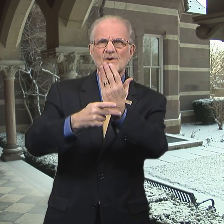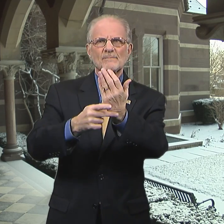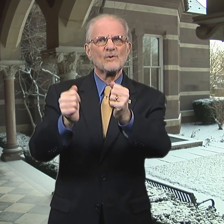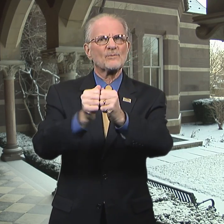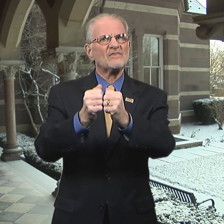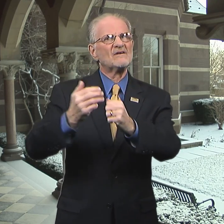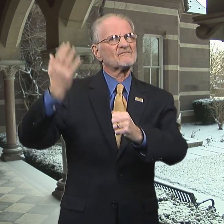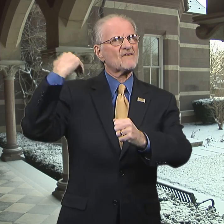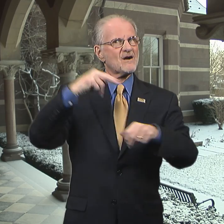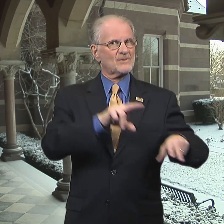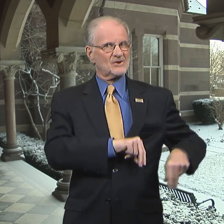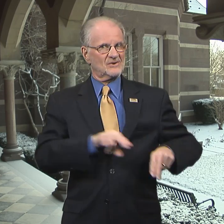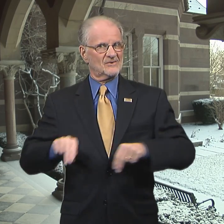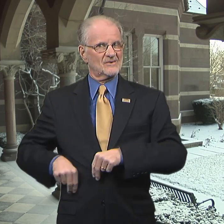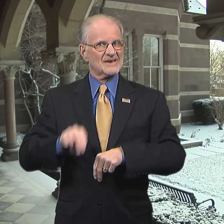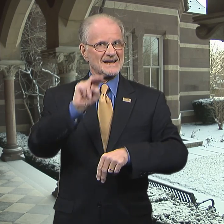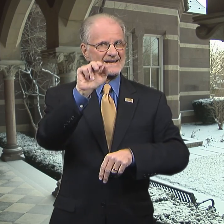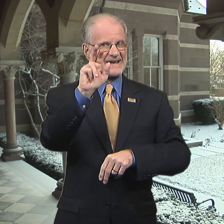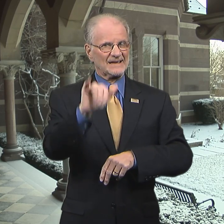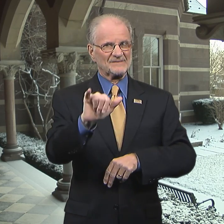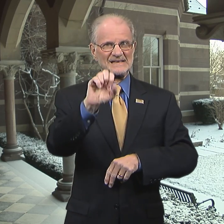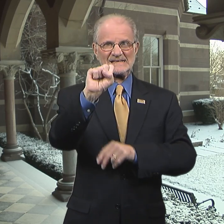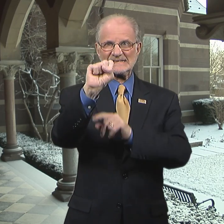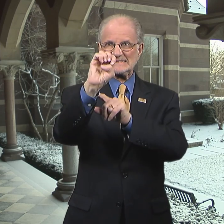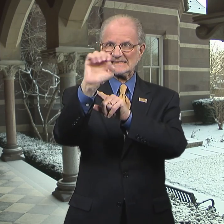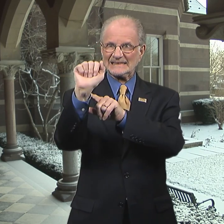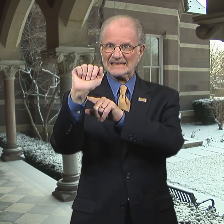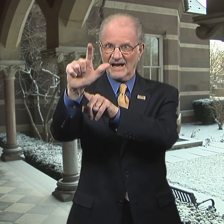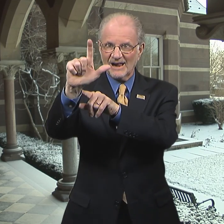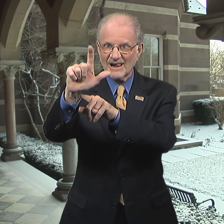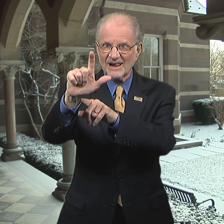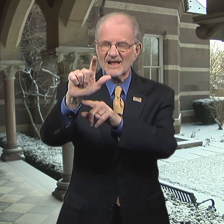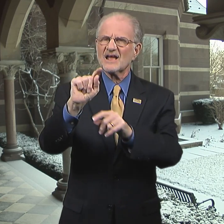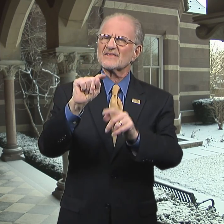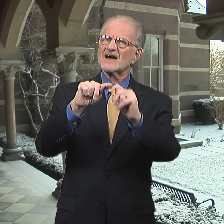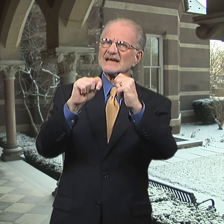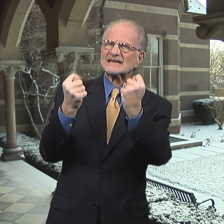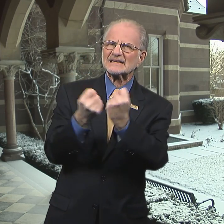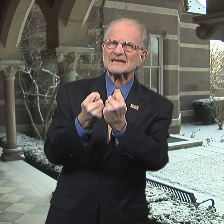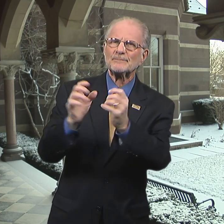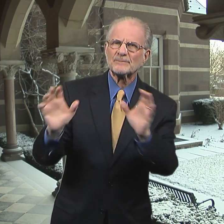with a former Navy SEAL.